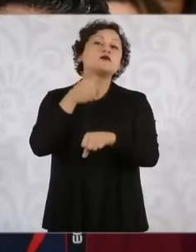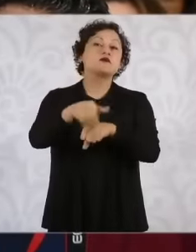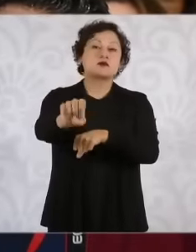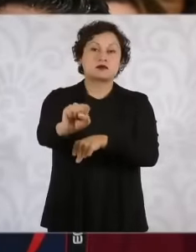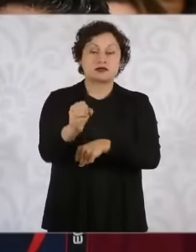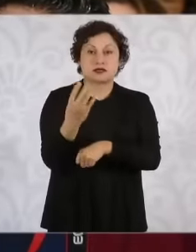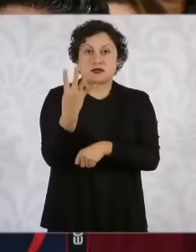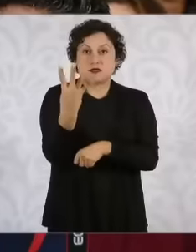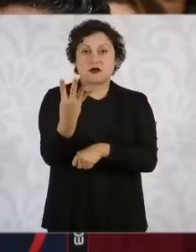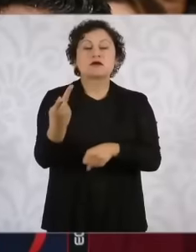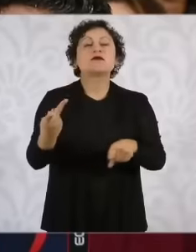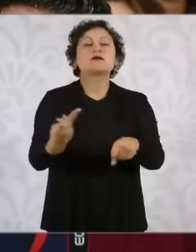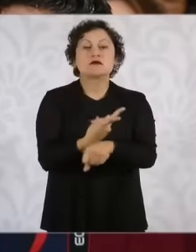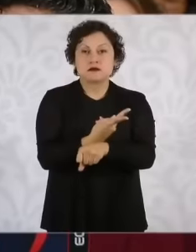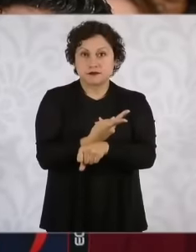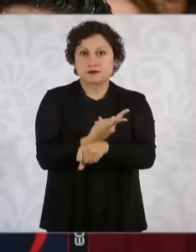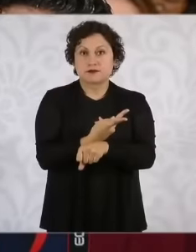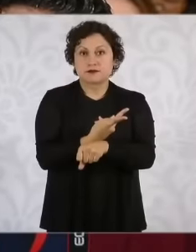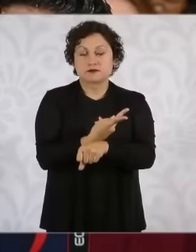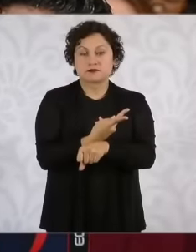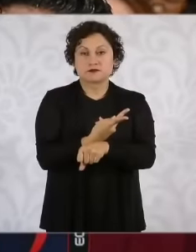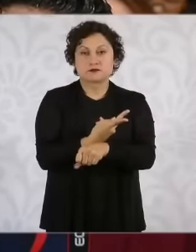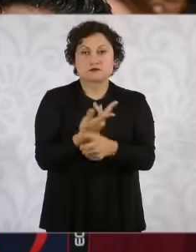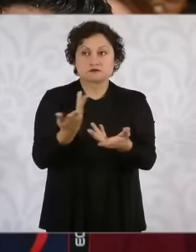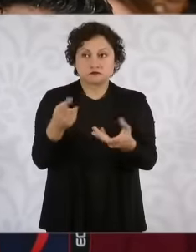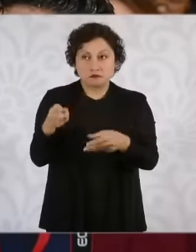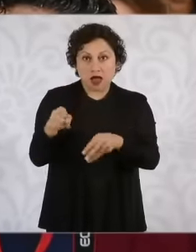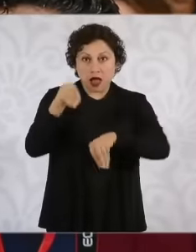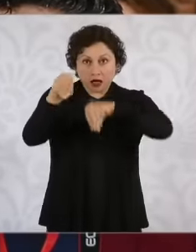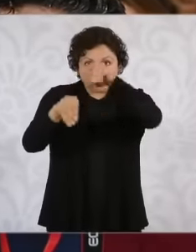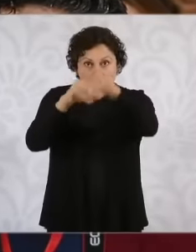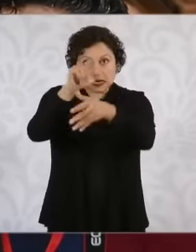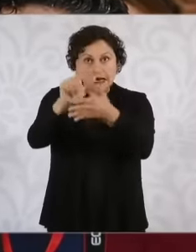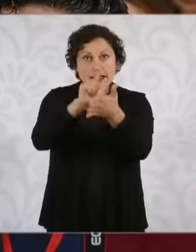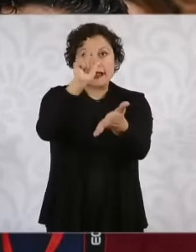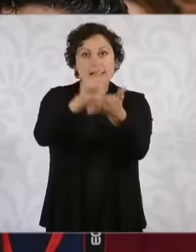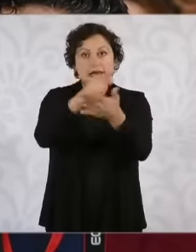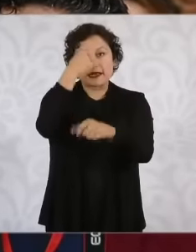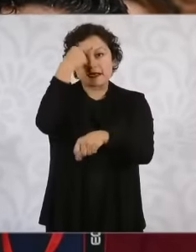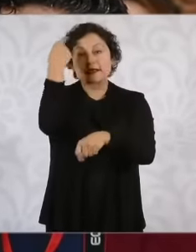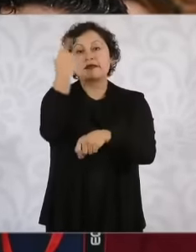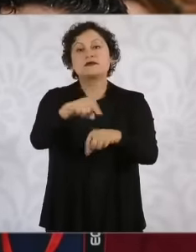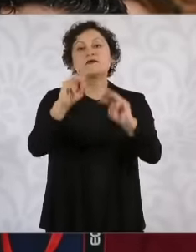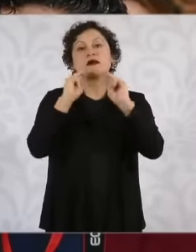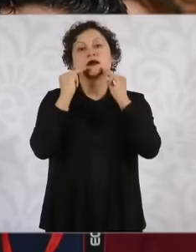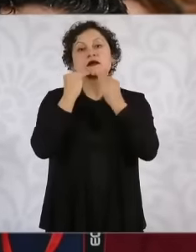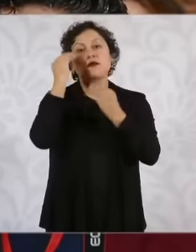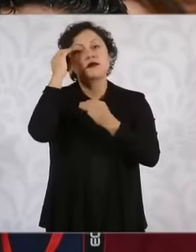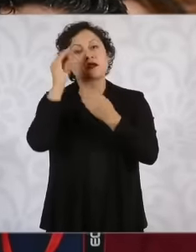of making laws to be able to inhibit crime and Well well He has dedicated himself